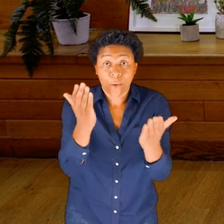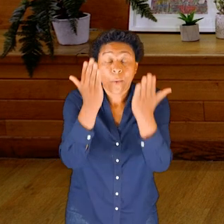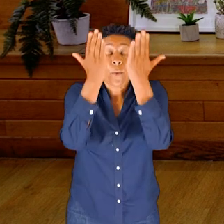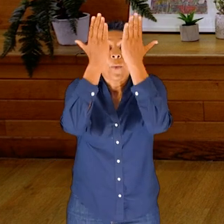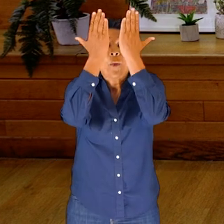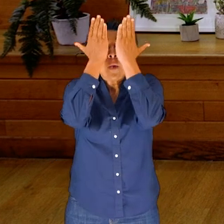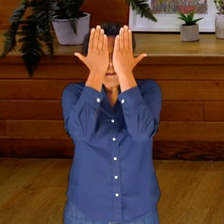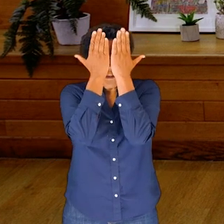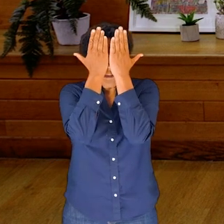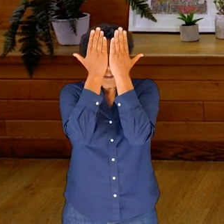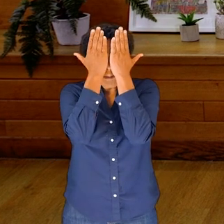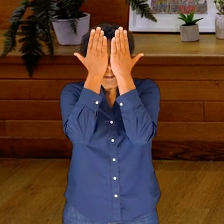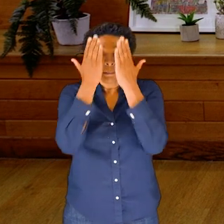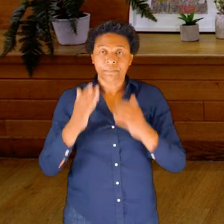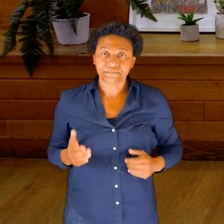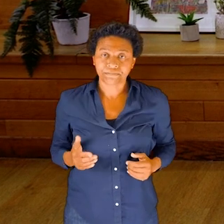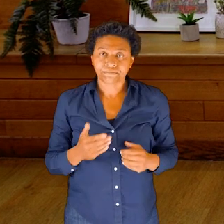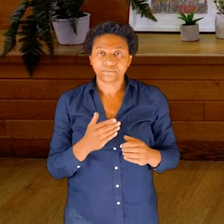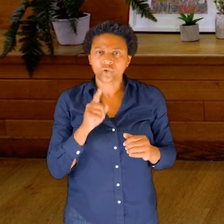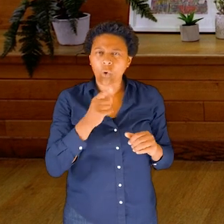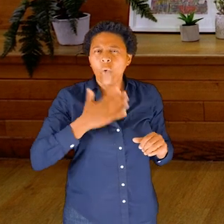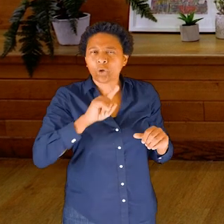And it might be helpful that you want to just do one hand at a